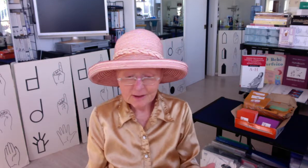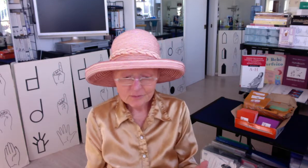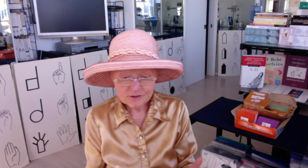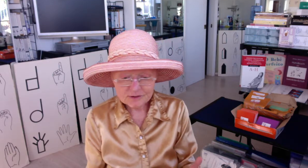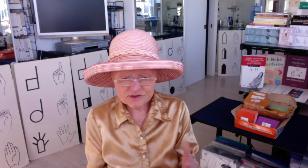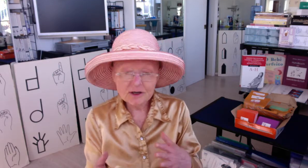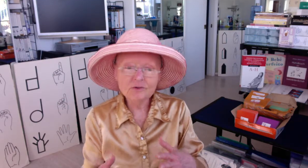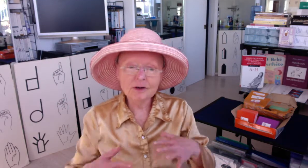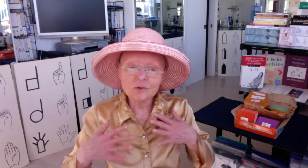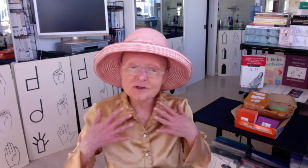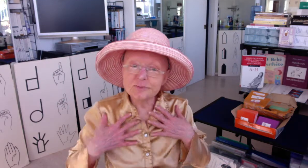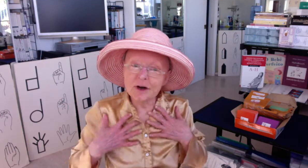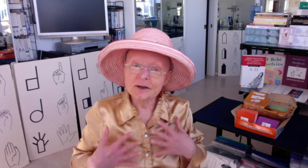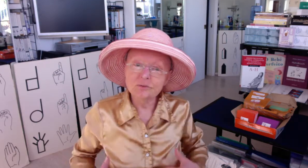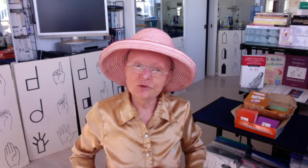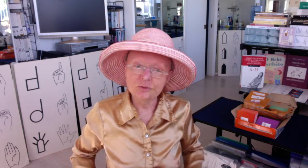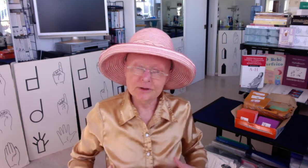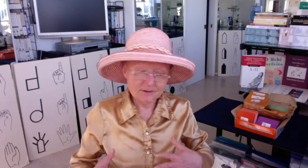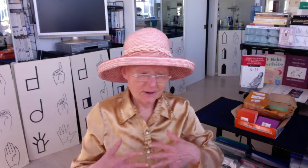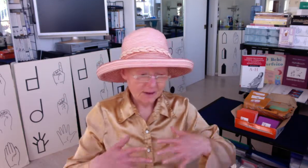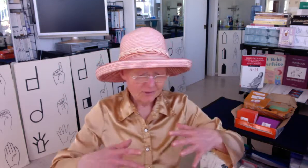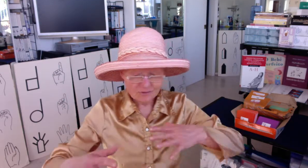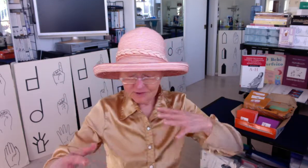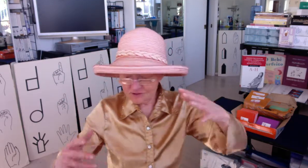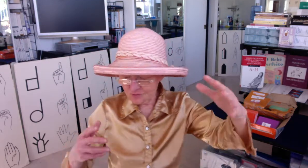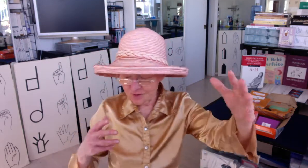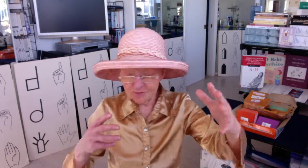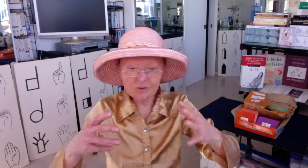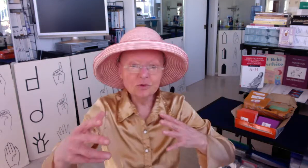Because SignWriting writes body movement. It writes the way we move.